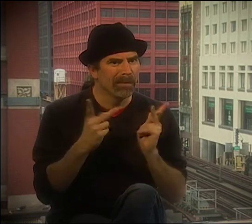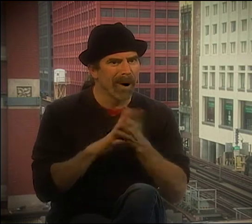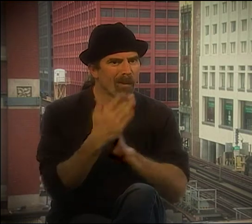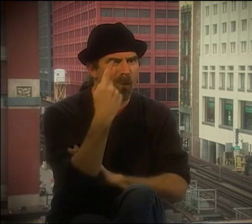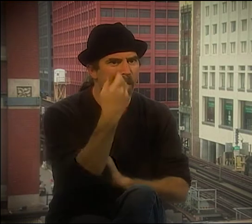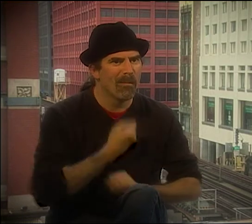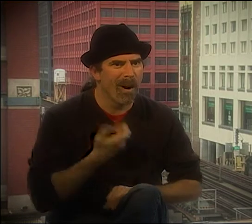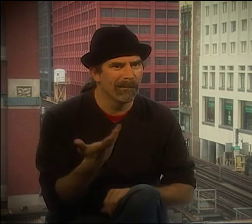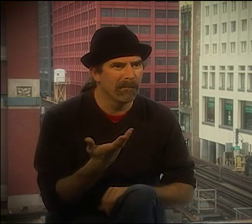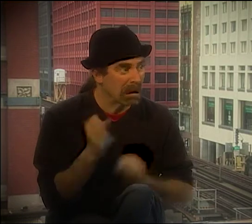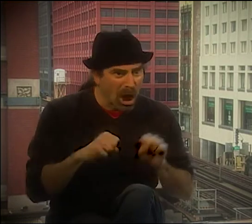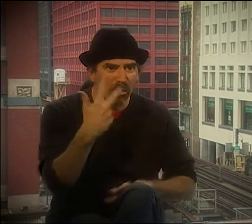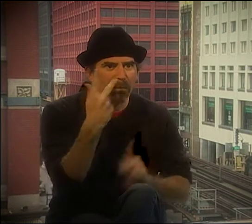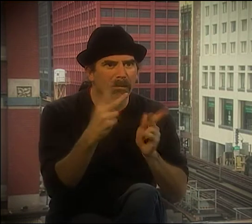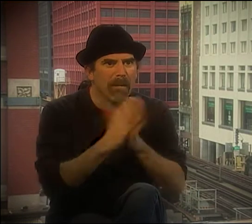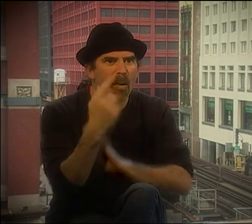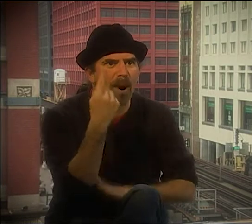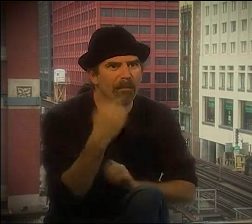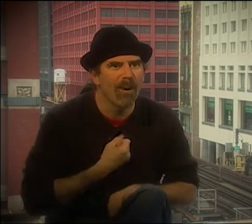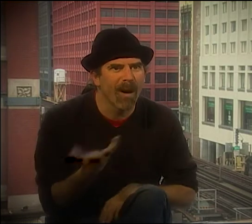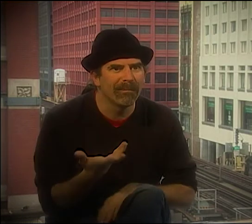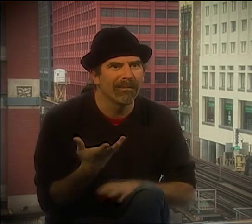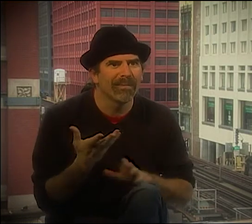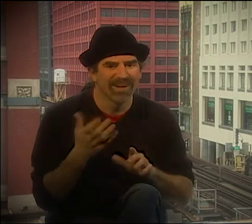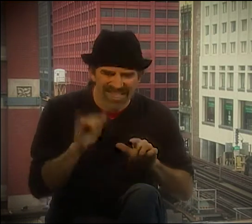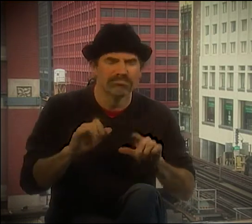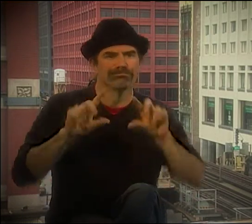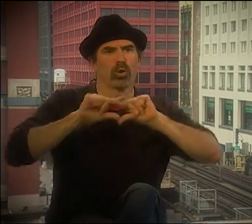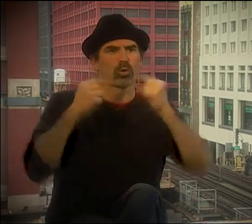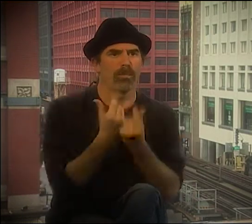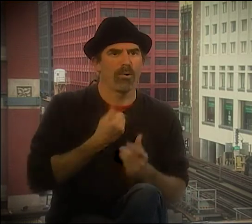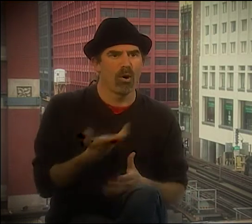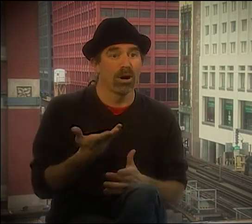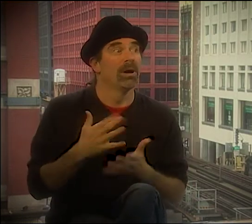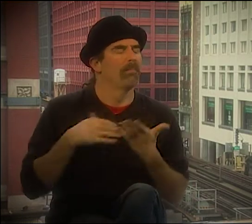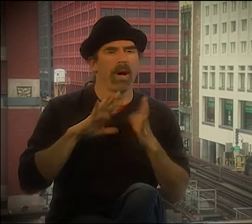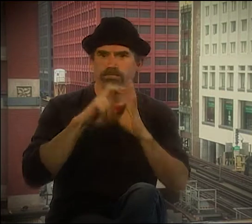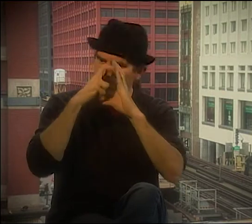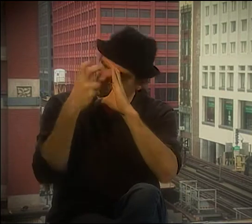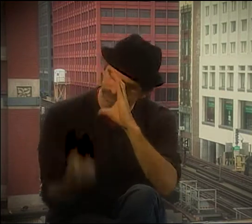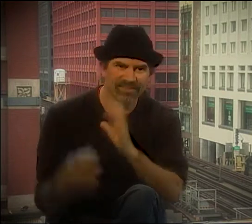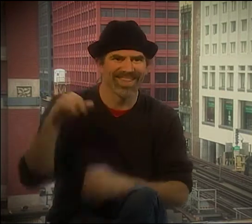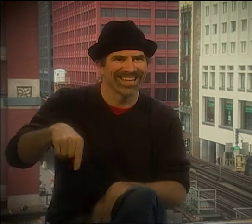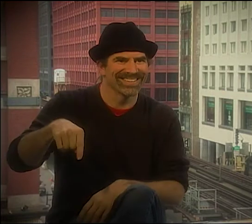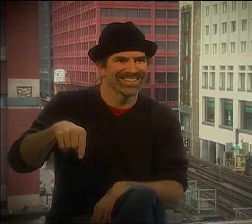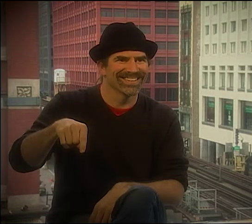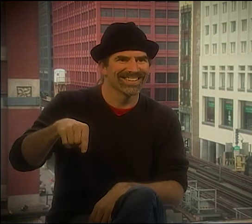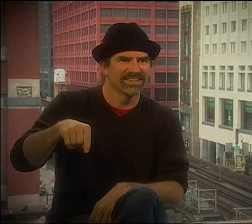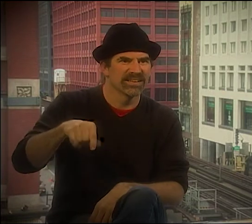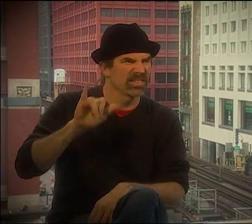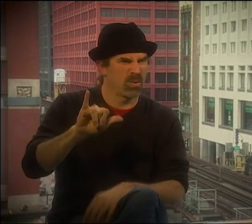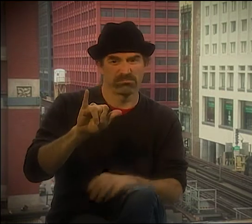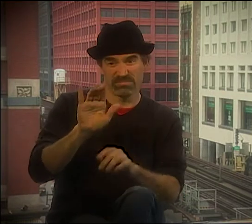IT WAS WONDERFUL. I BECAME REALLY INTO REALIZING THAT SIGN LANGUAGE POETRY DIDN'T HAVE TO JUST BE ONE.